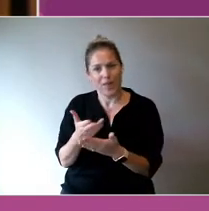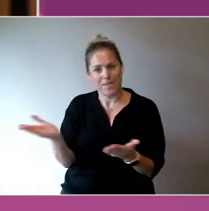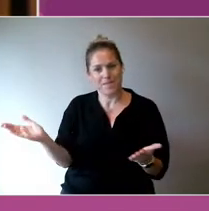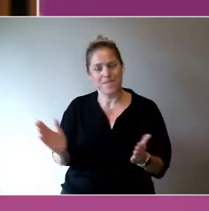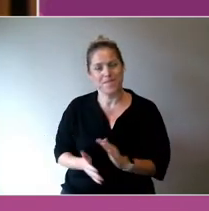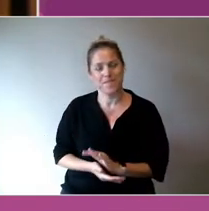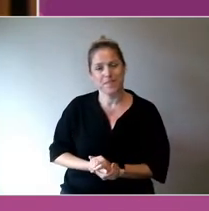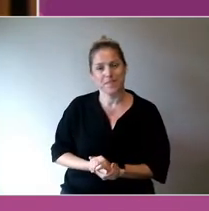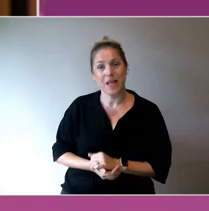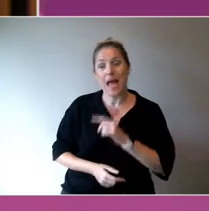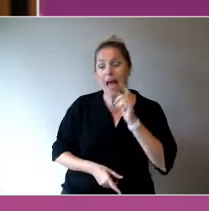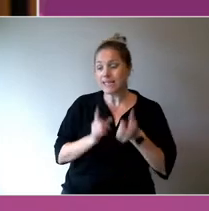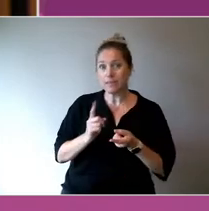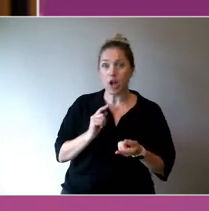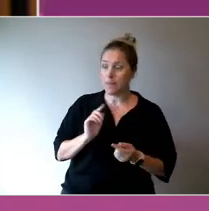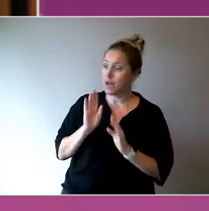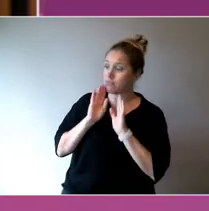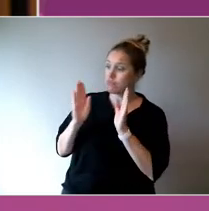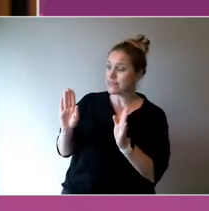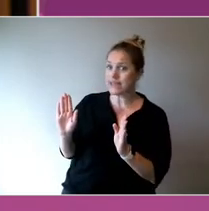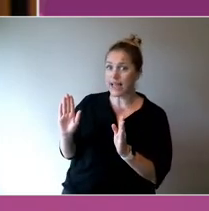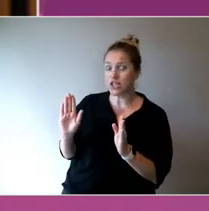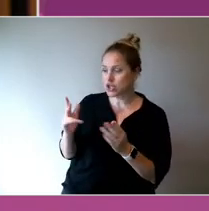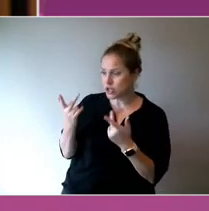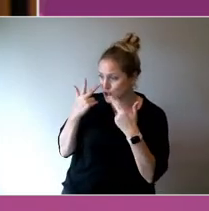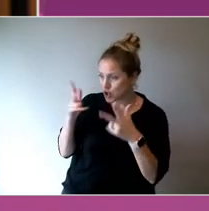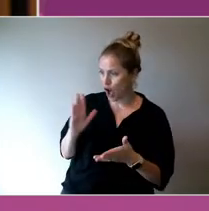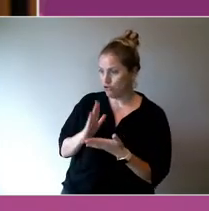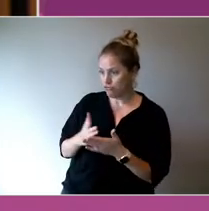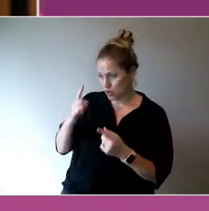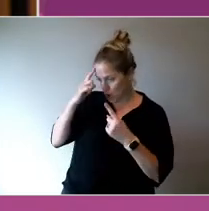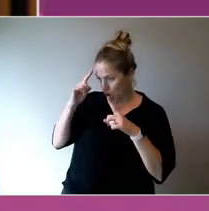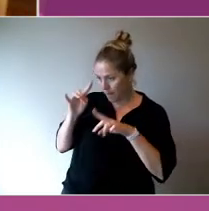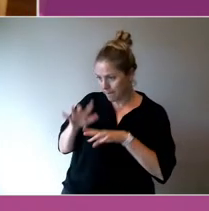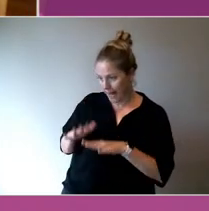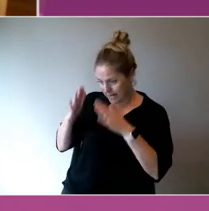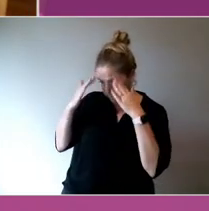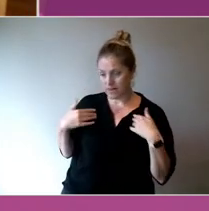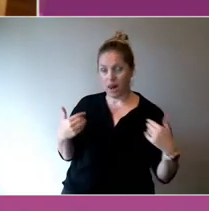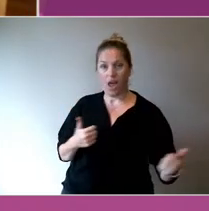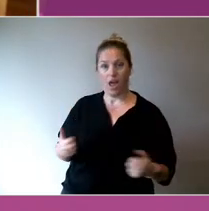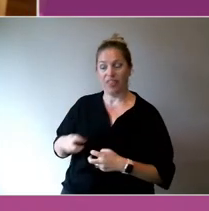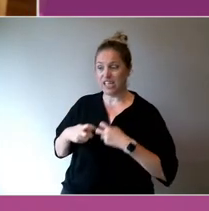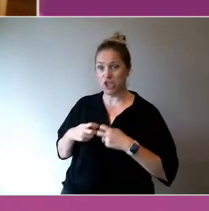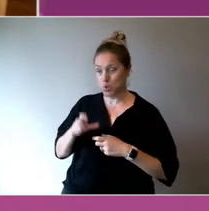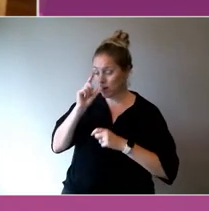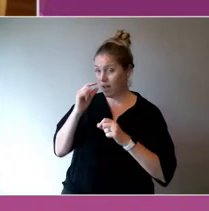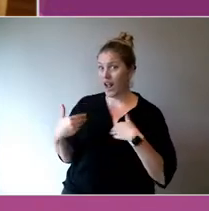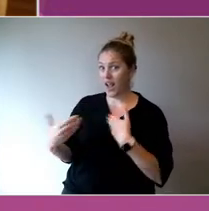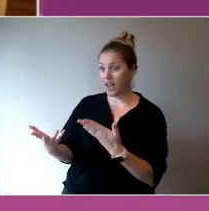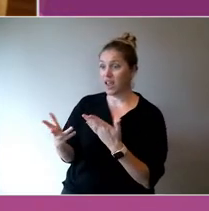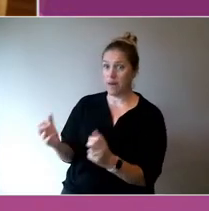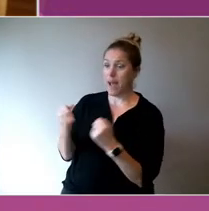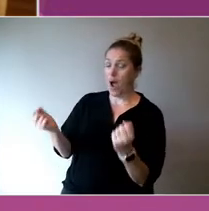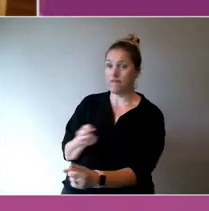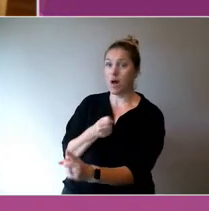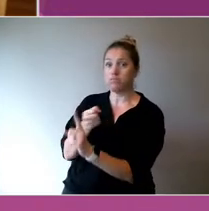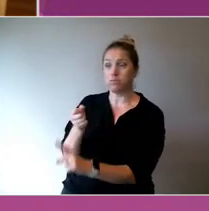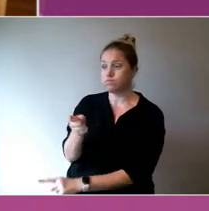of more complex mental health issues, of course being able to distract yourself from what is going on can be really powerful in the moment for managing how things are impacting